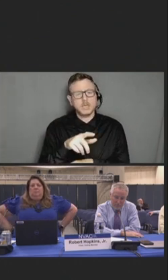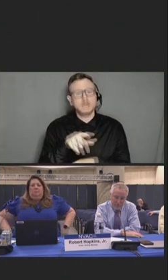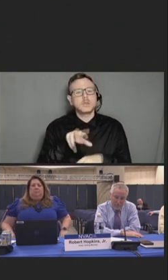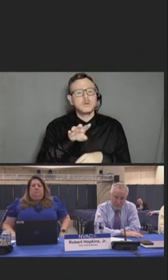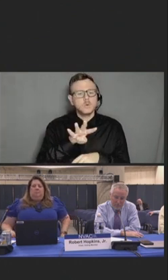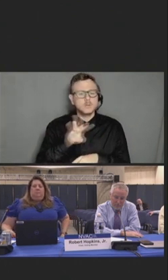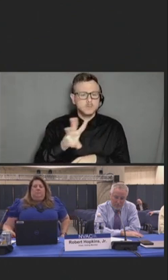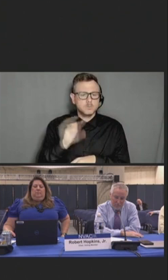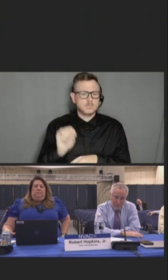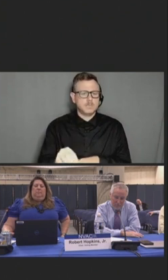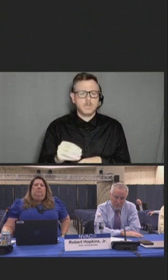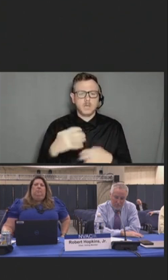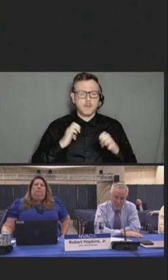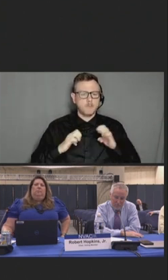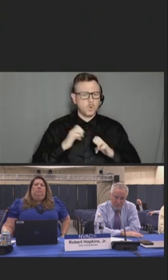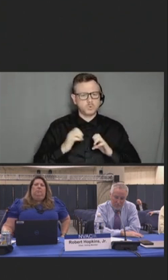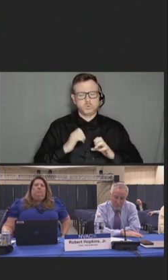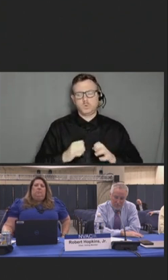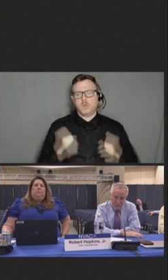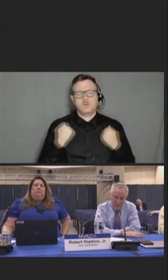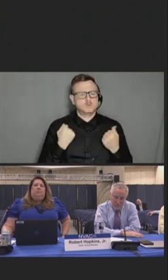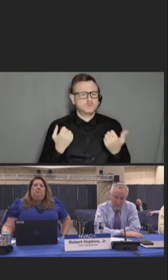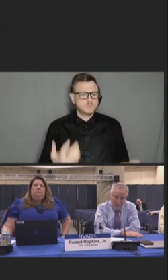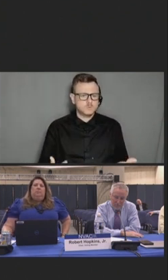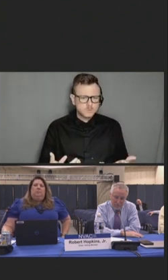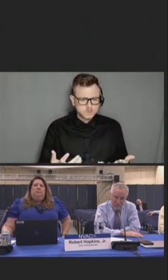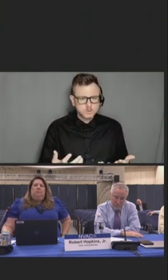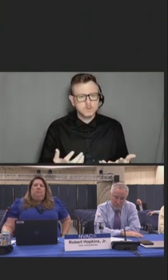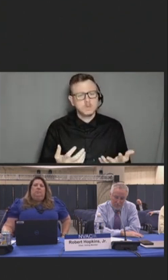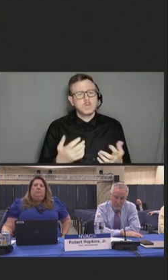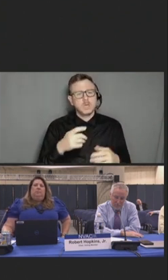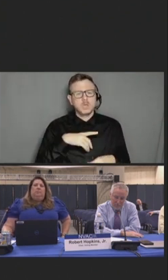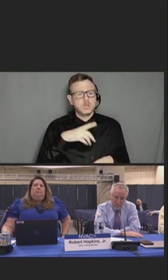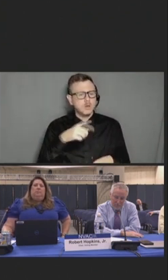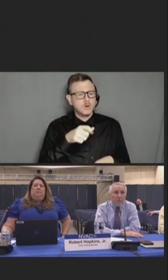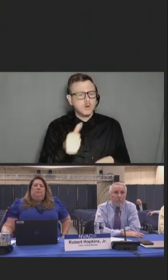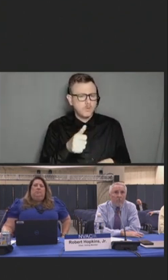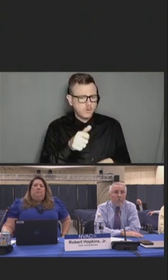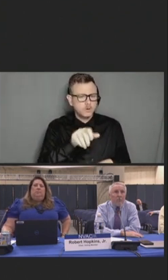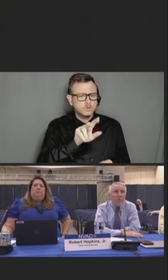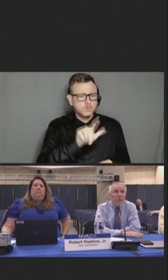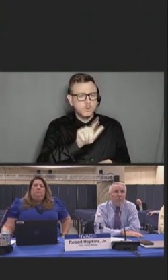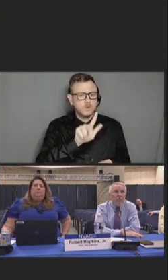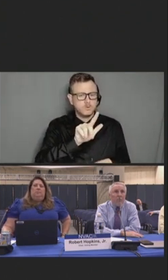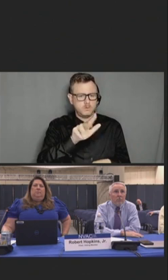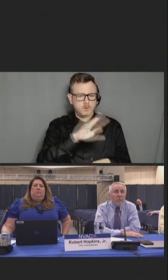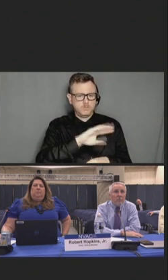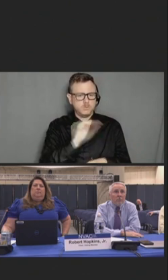Mental health issues were associated with health fears, job stressors, perceived stigma,